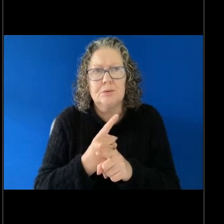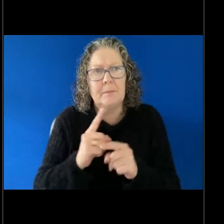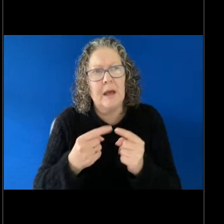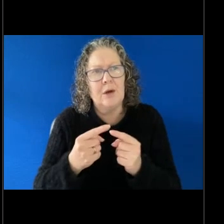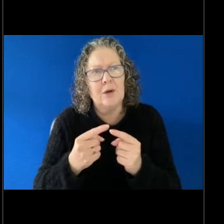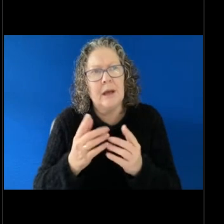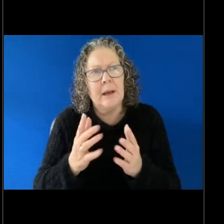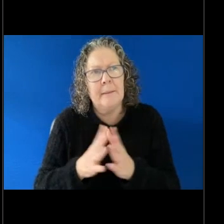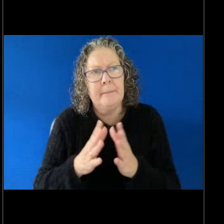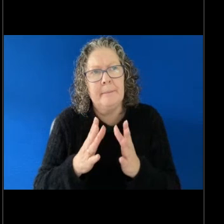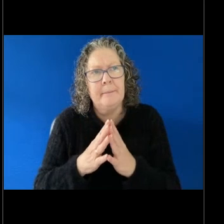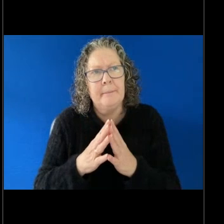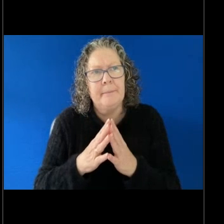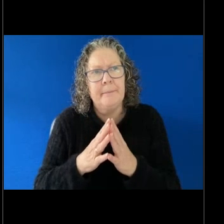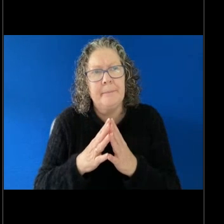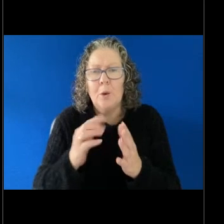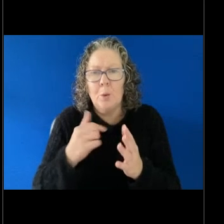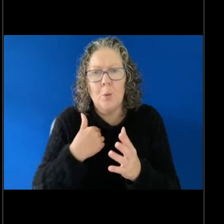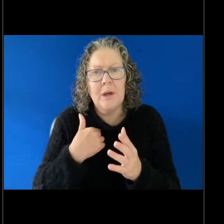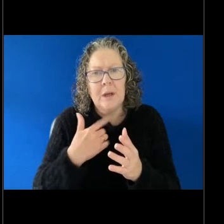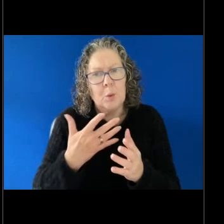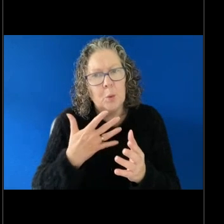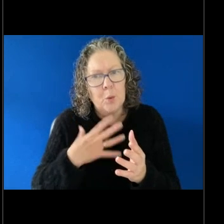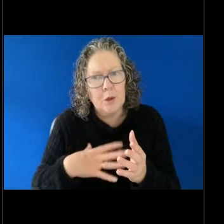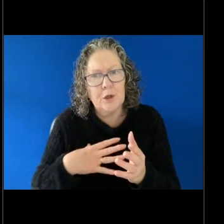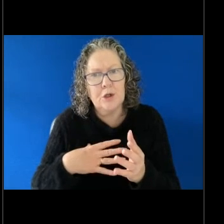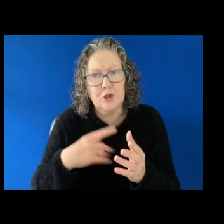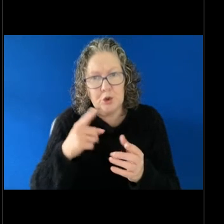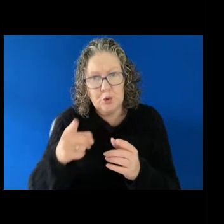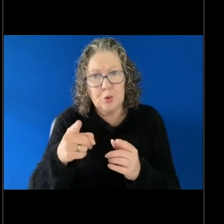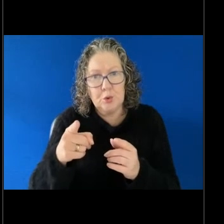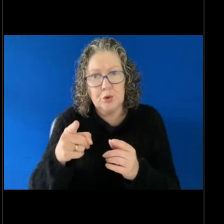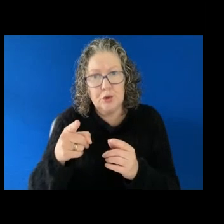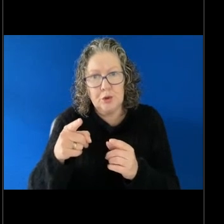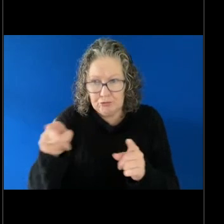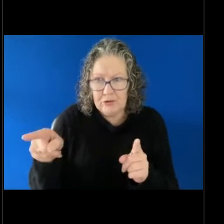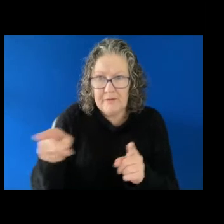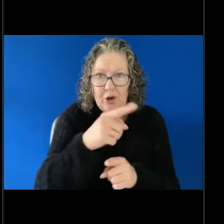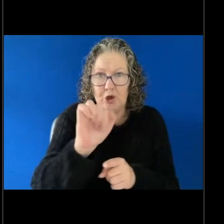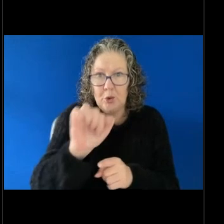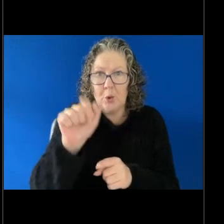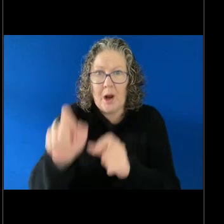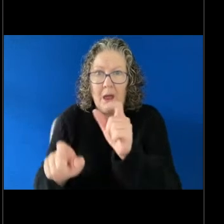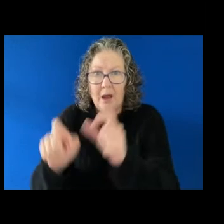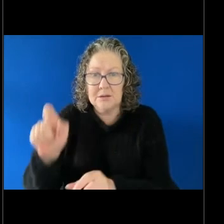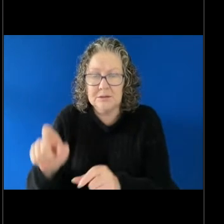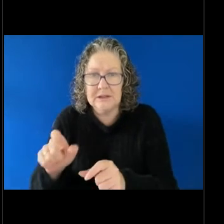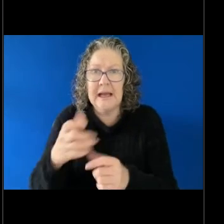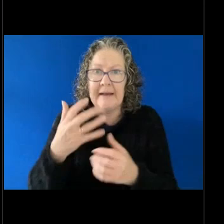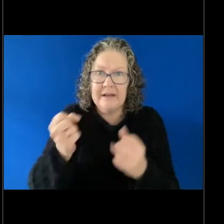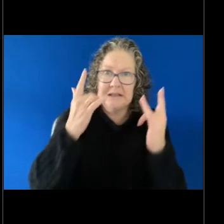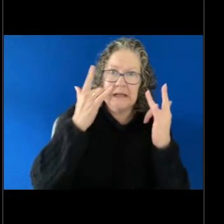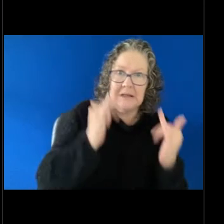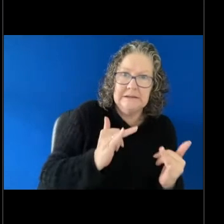we really want you to refer your clients, even in doubt, to get legal advice at any stage of